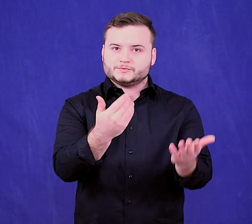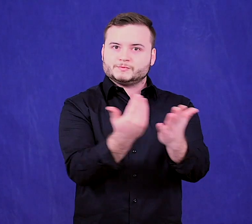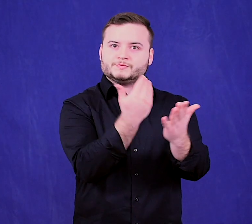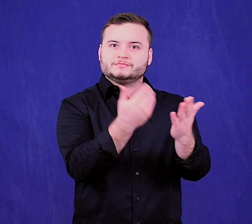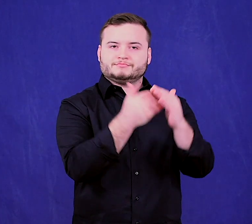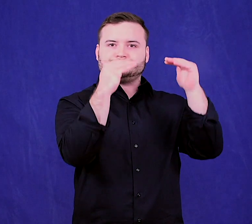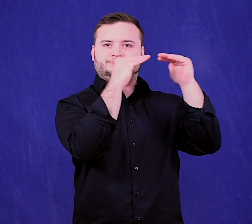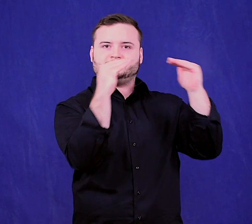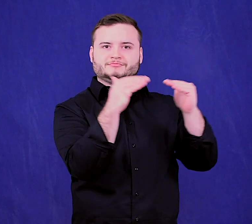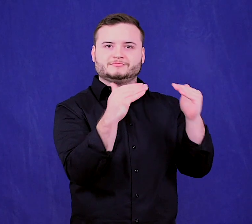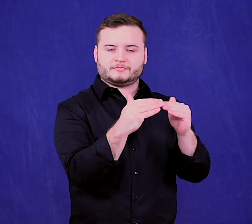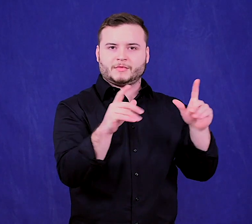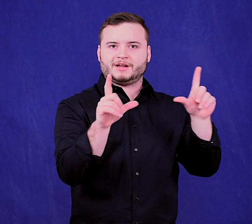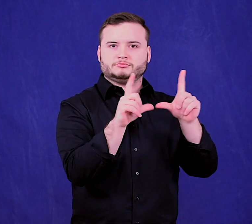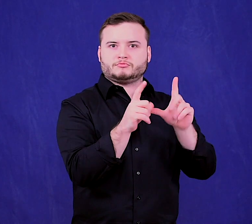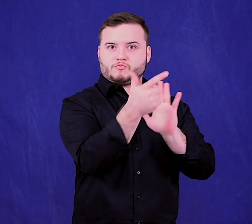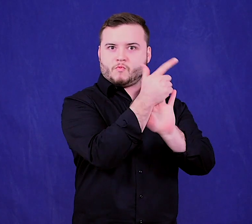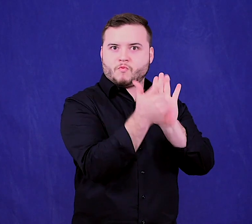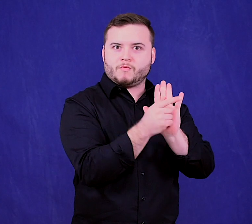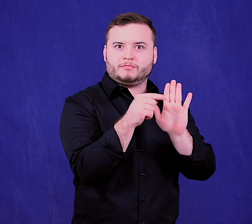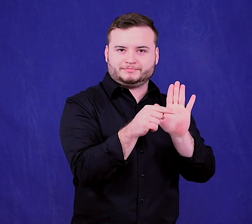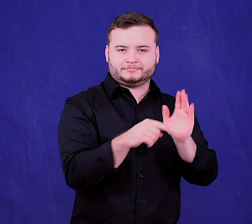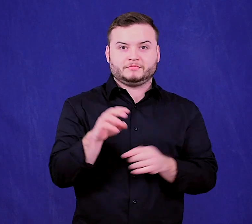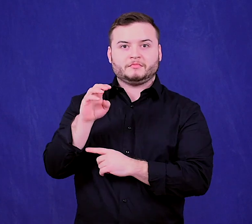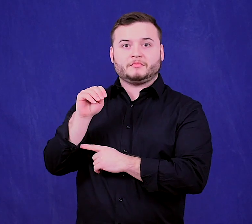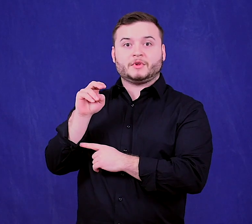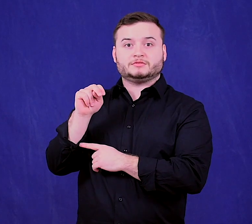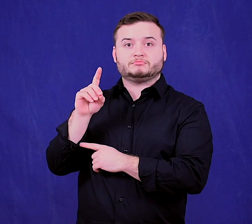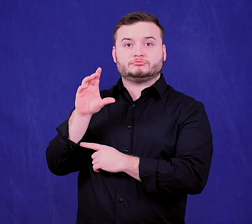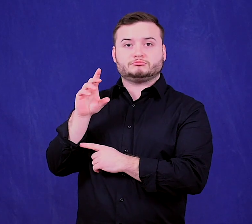MNCDHH submitted public comments on